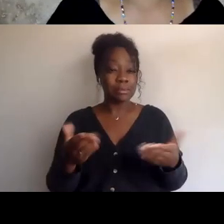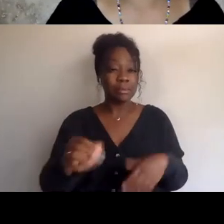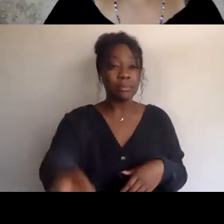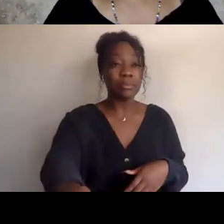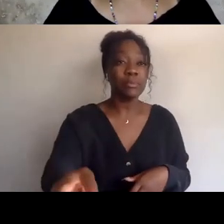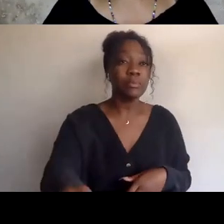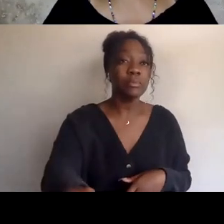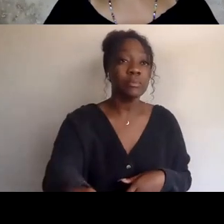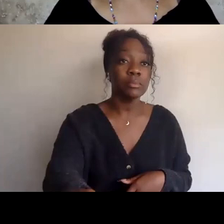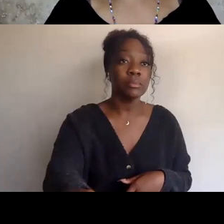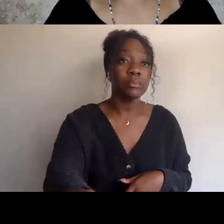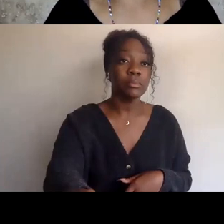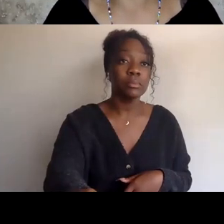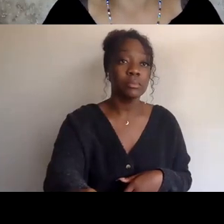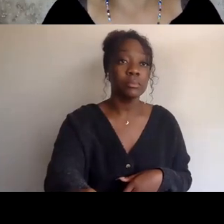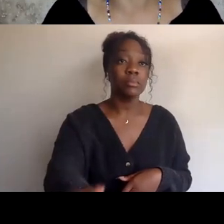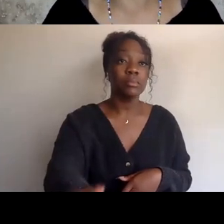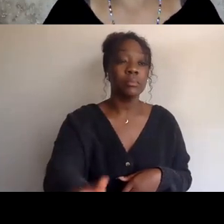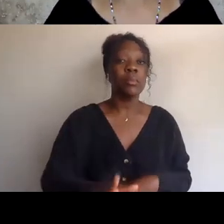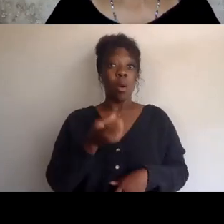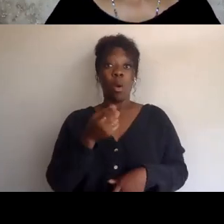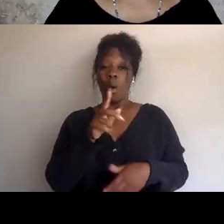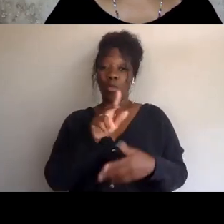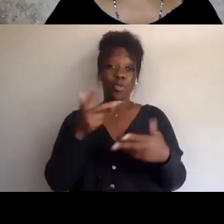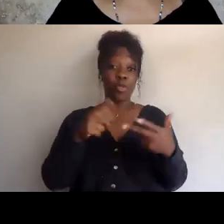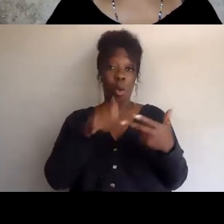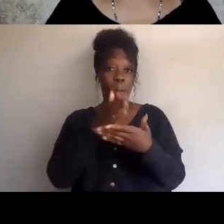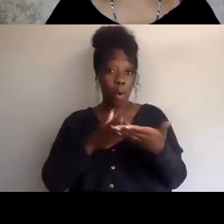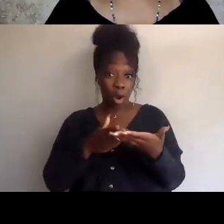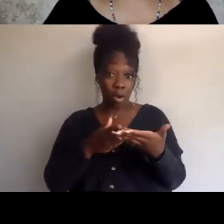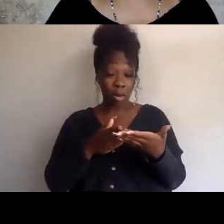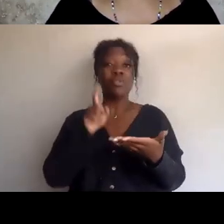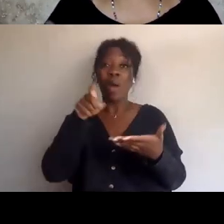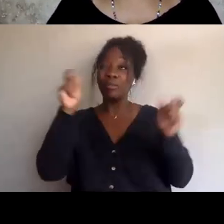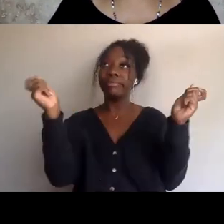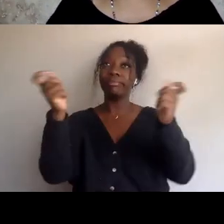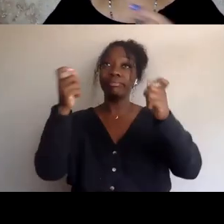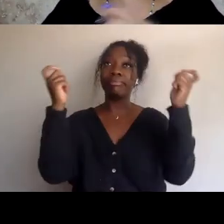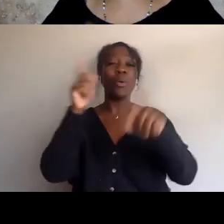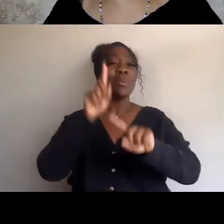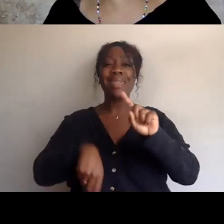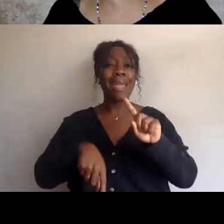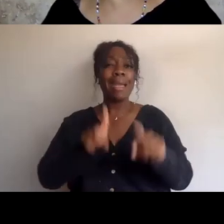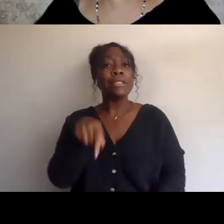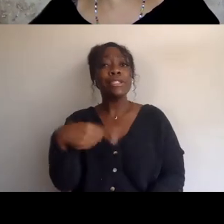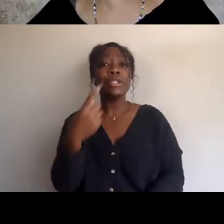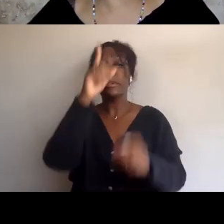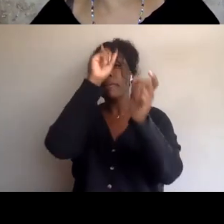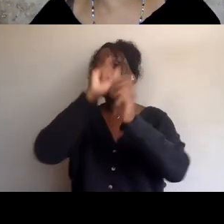the third component is celebration, right? So we can't just vision and build and win and then keep going